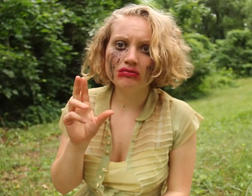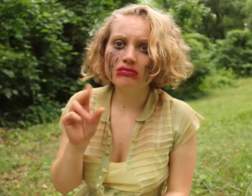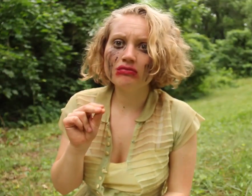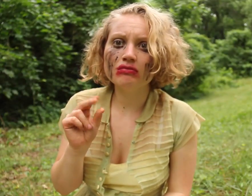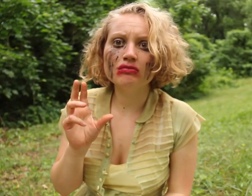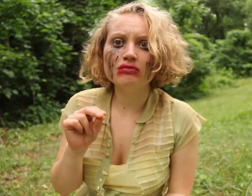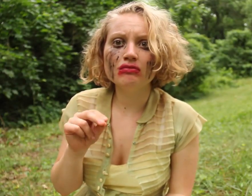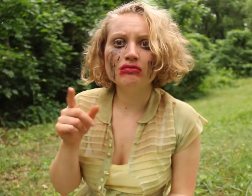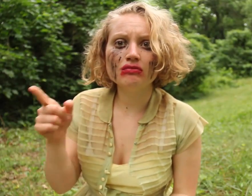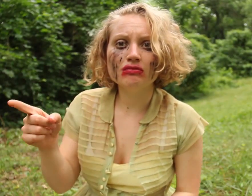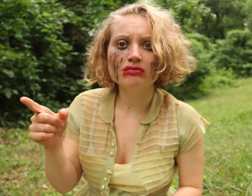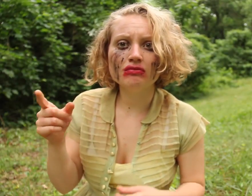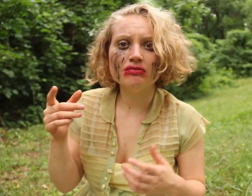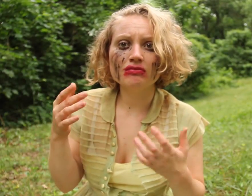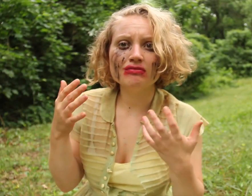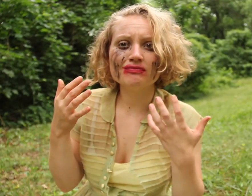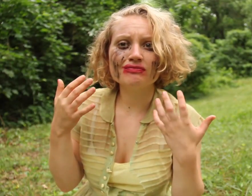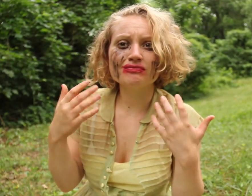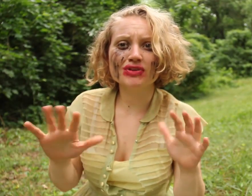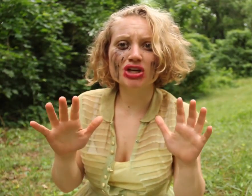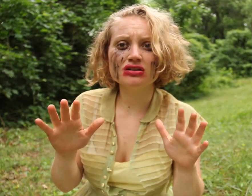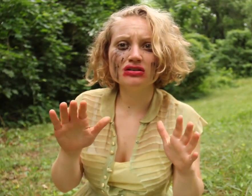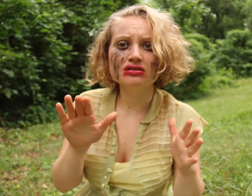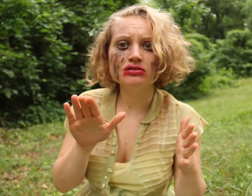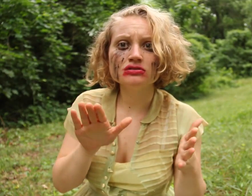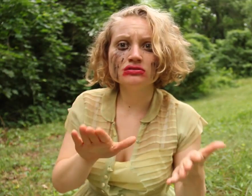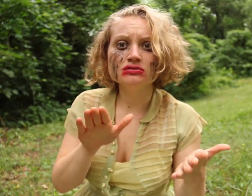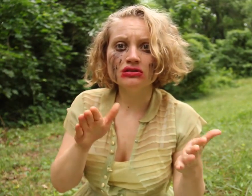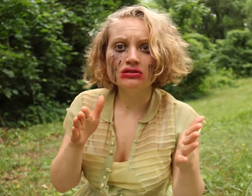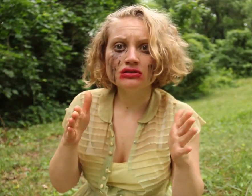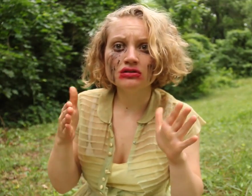No, no, he is dead.